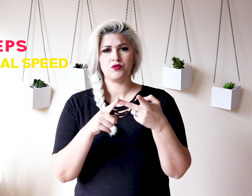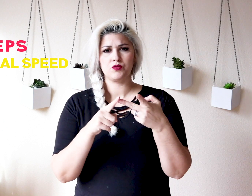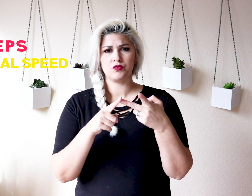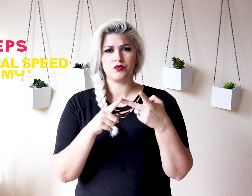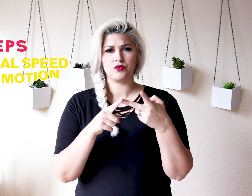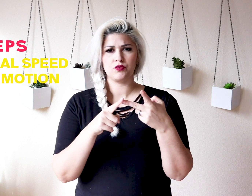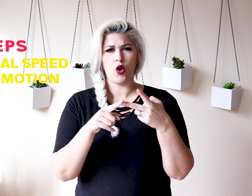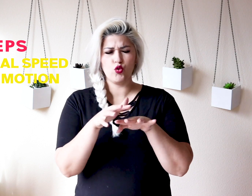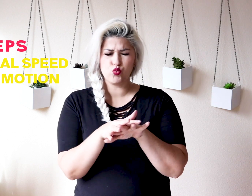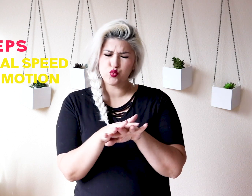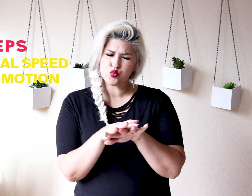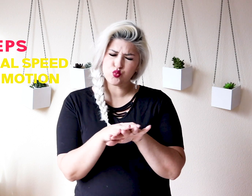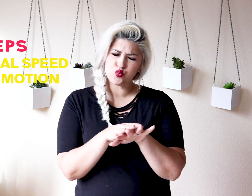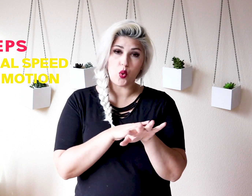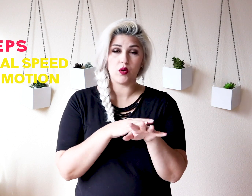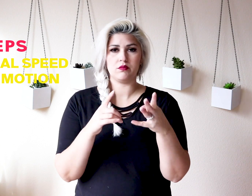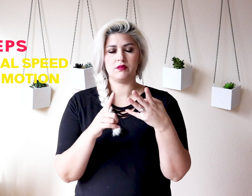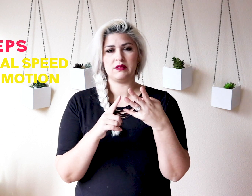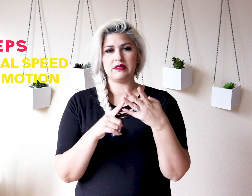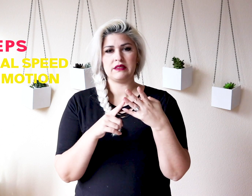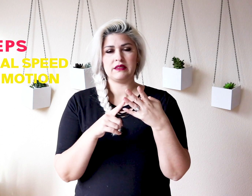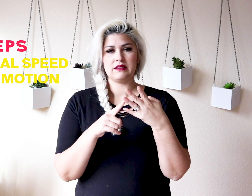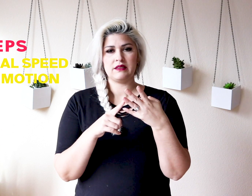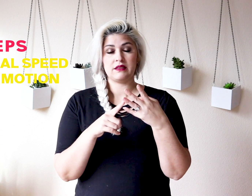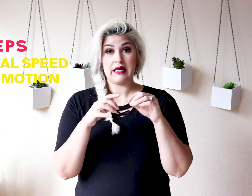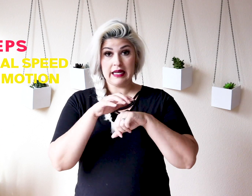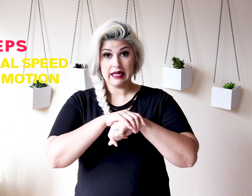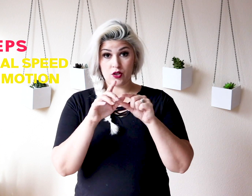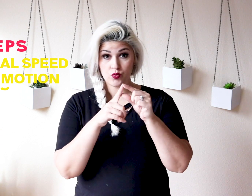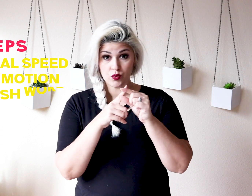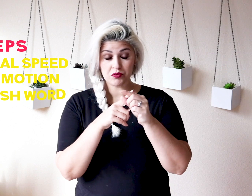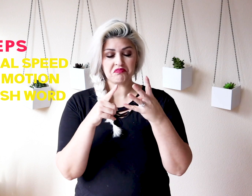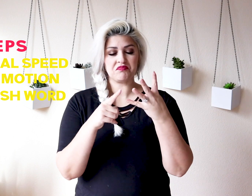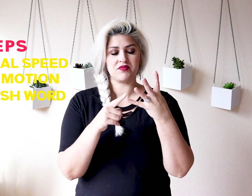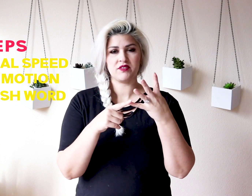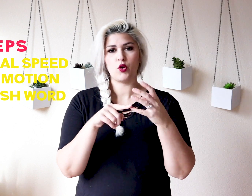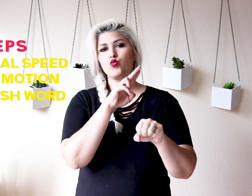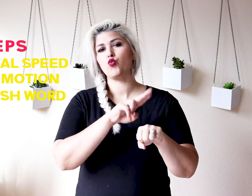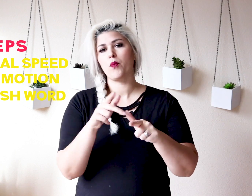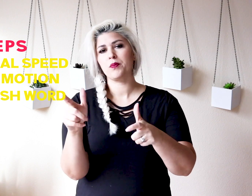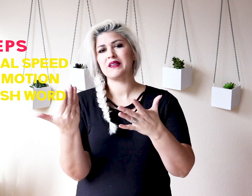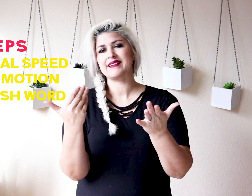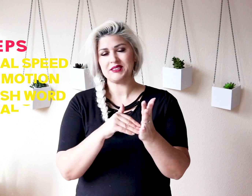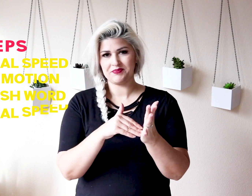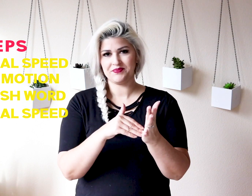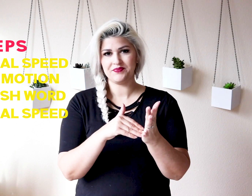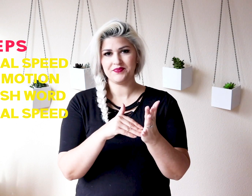Slow speed. You're gonna see the English word, and then you're gonna see it at normal speed again.